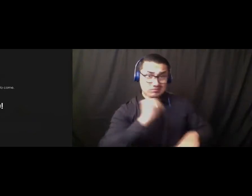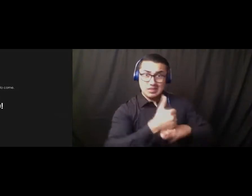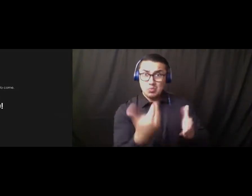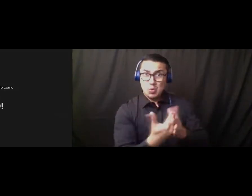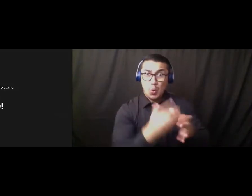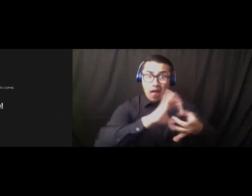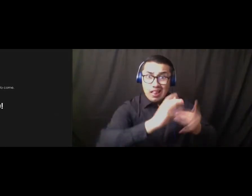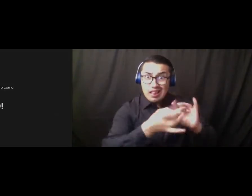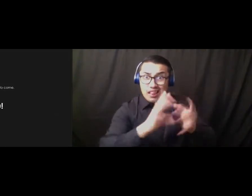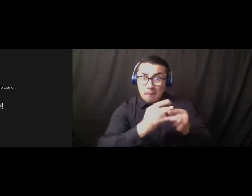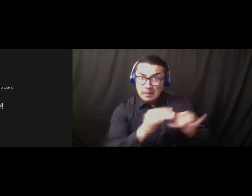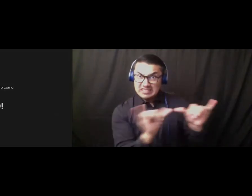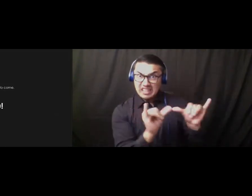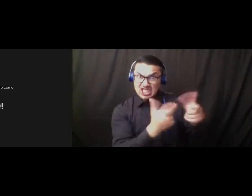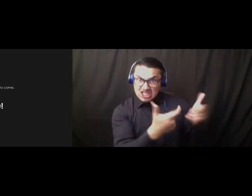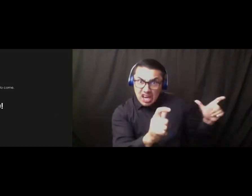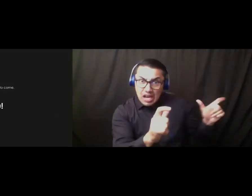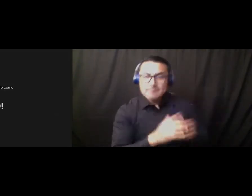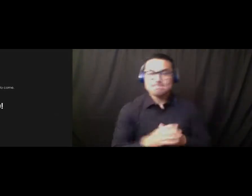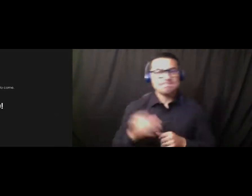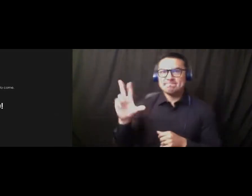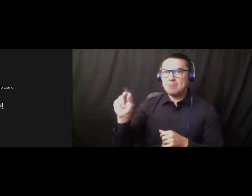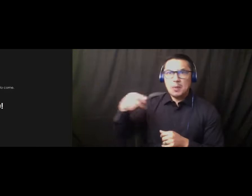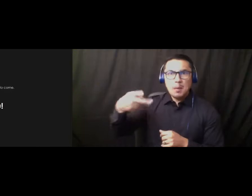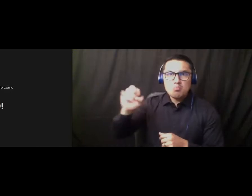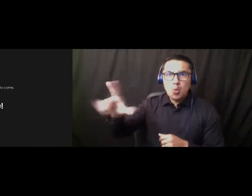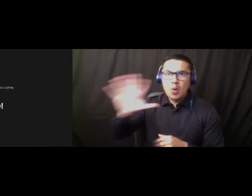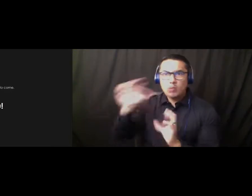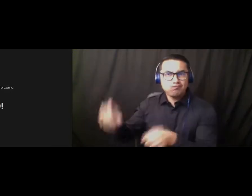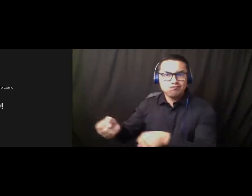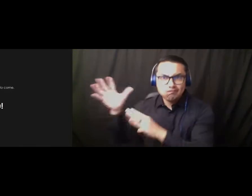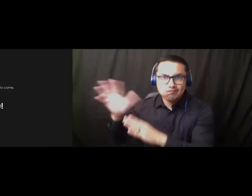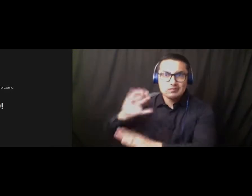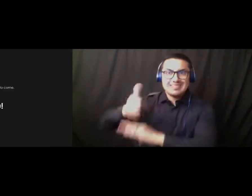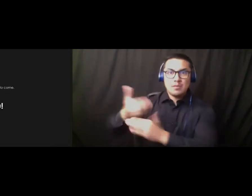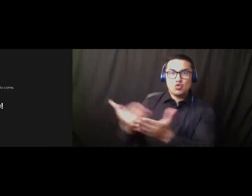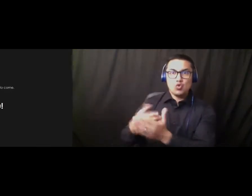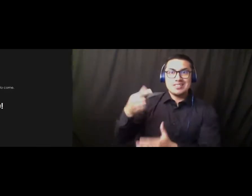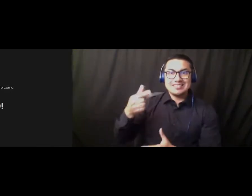and turning that area into a fitness center. Okay. Well um, you know if we have a pool, you know